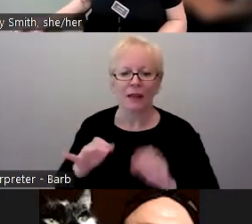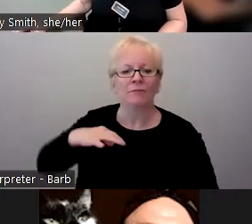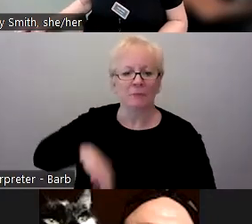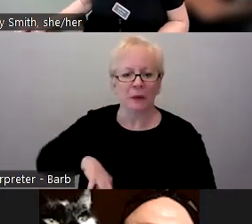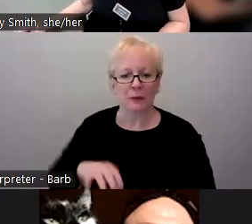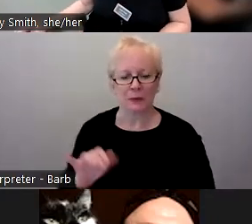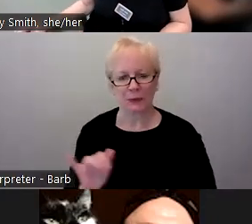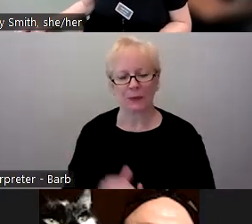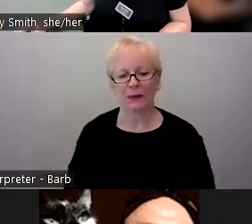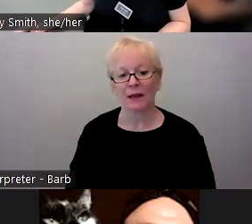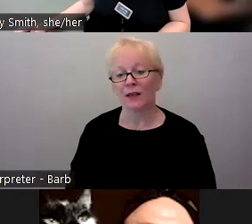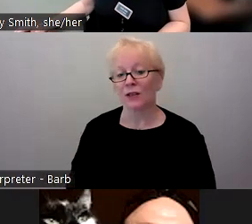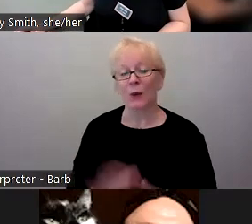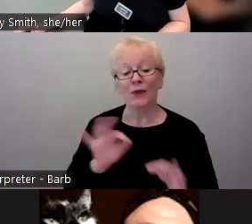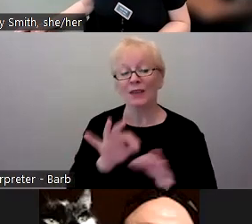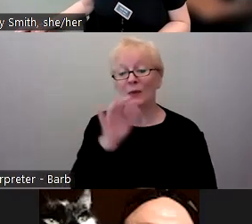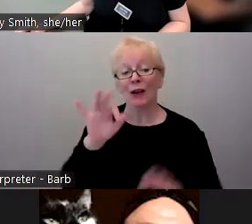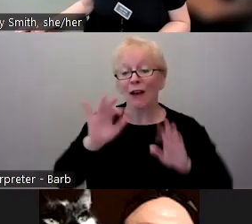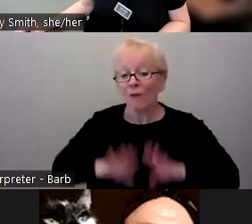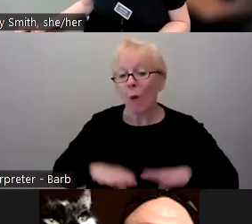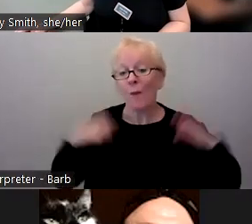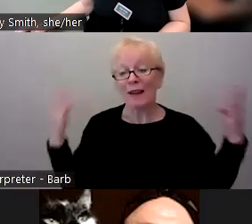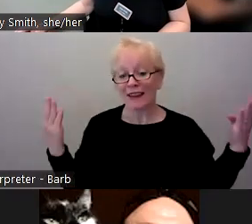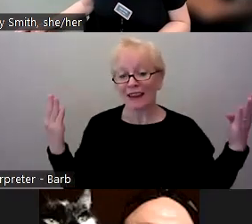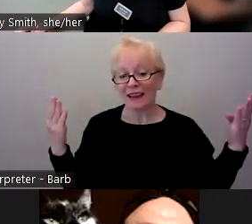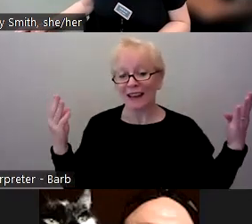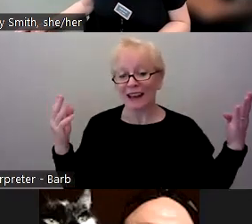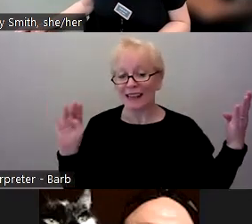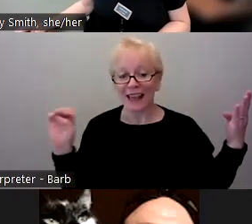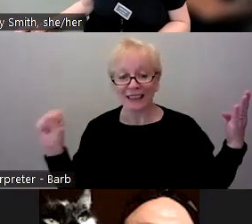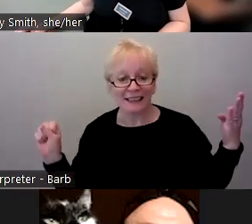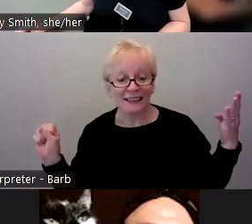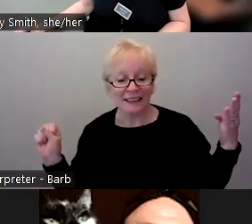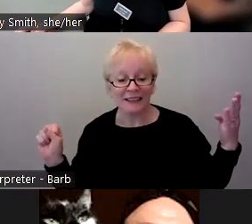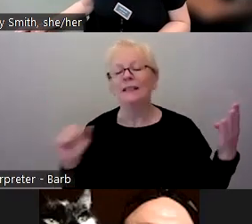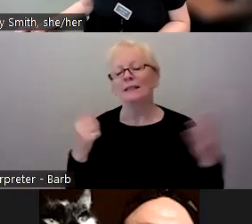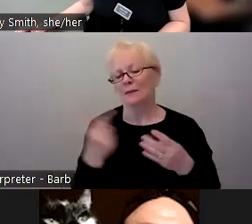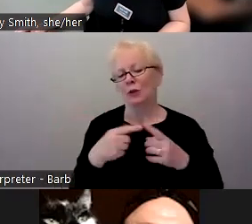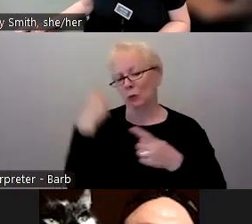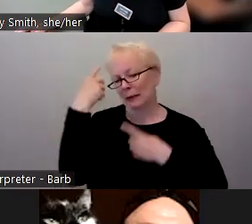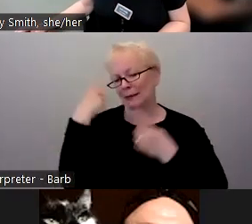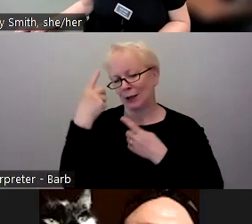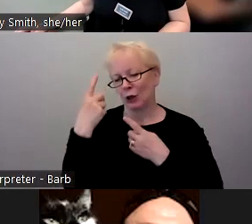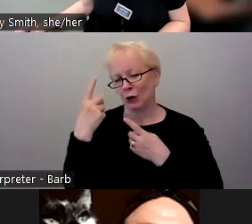So in the spirit of openness too, something to consider as you begin the journey.